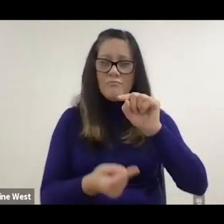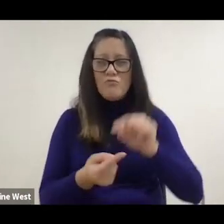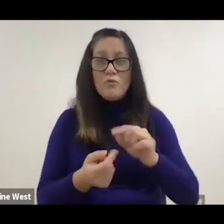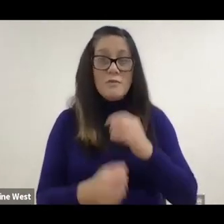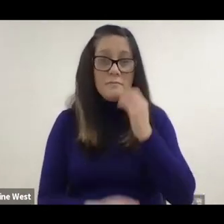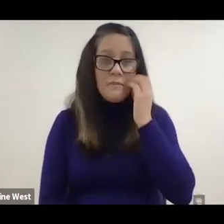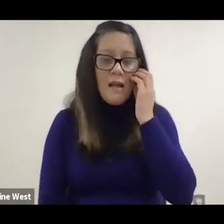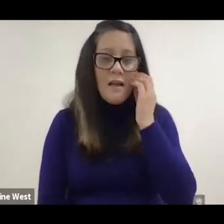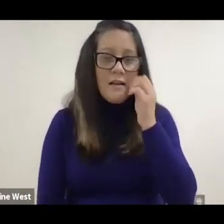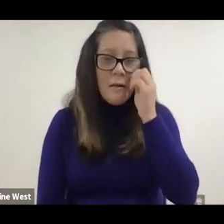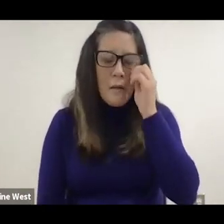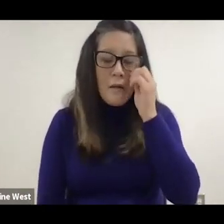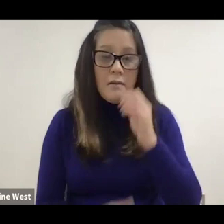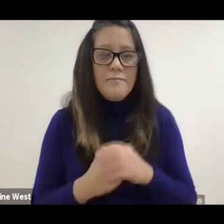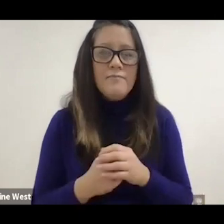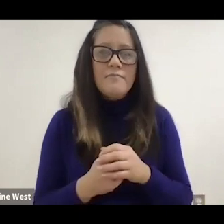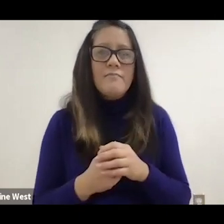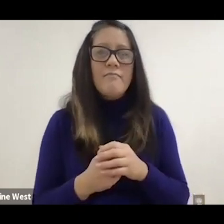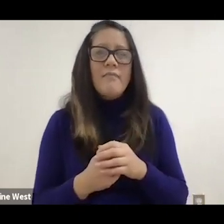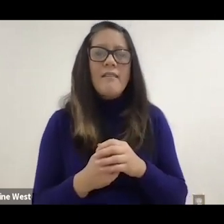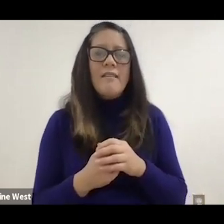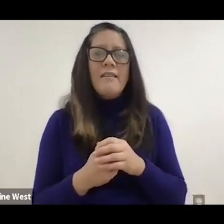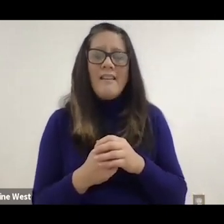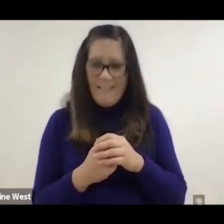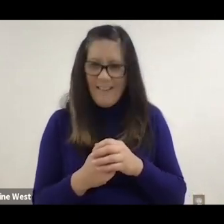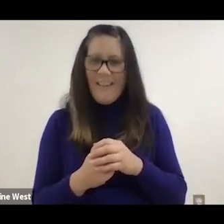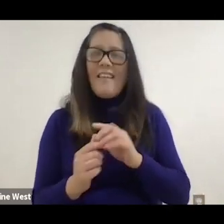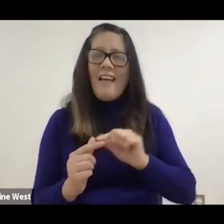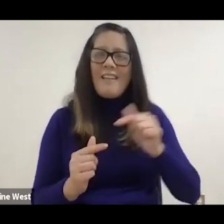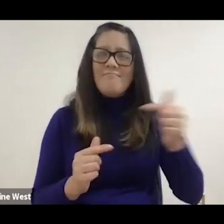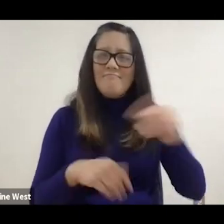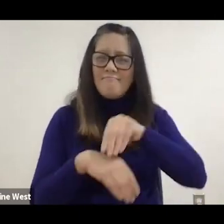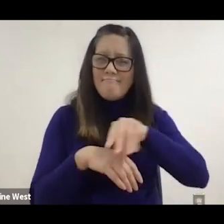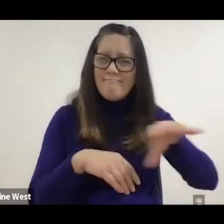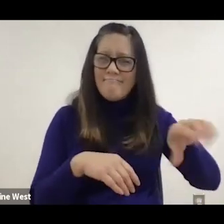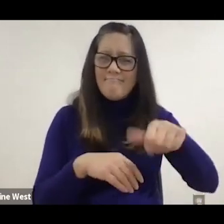Walter Reed, then they wound up going to Brooke Army Medical Center and then